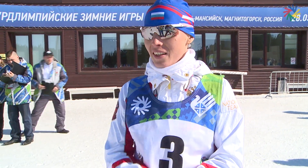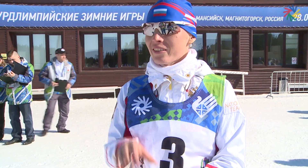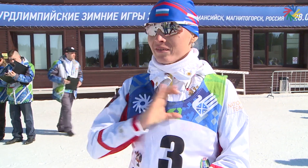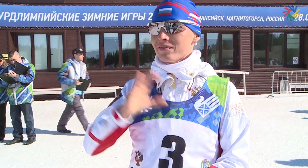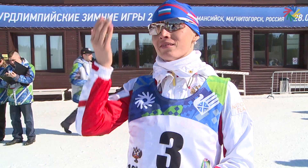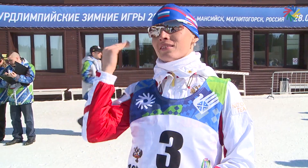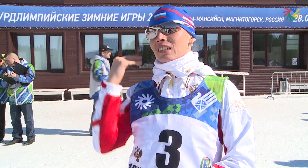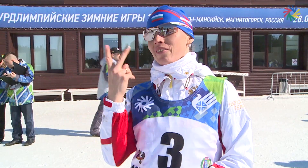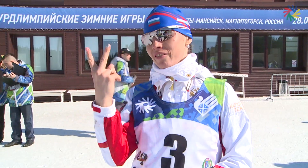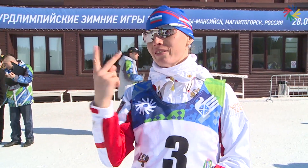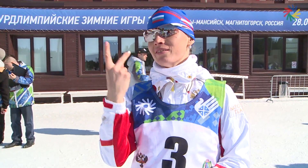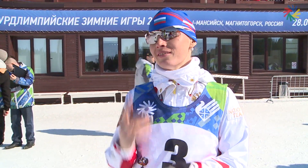Yes, I've won silver in the past.